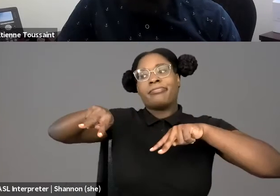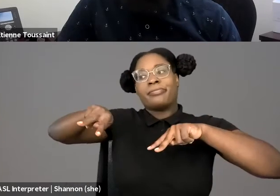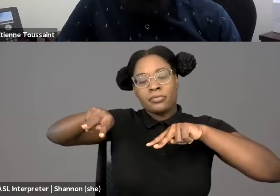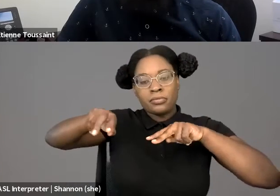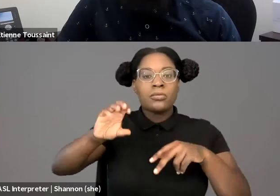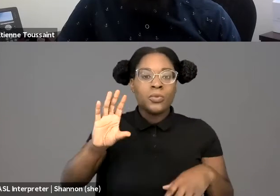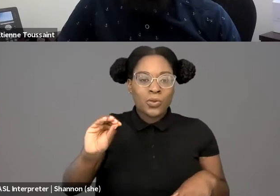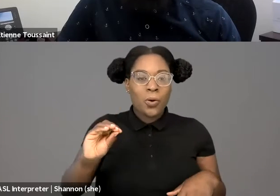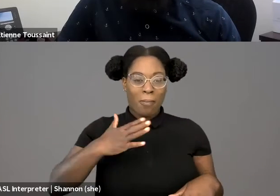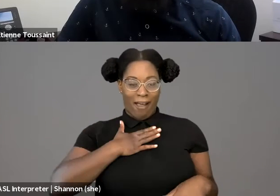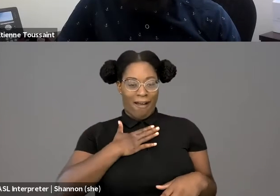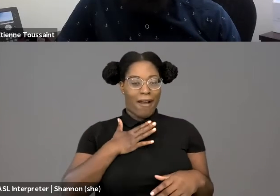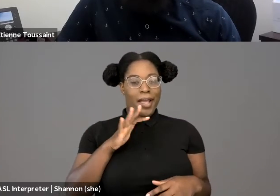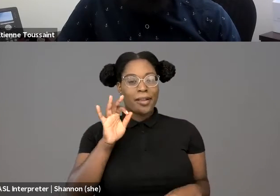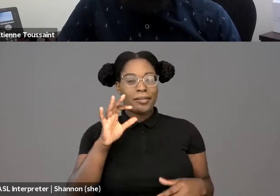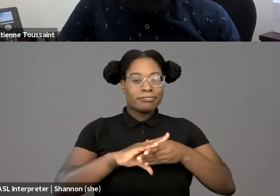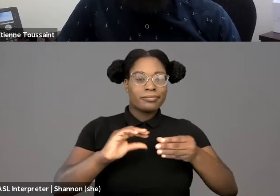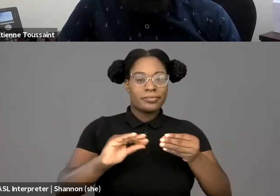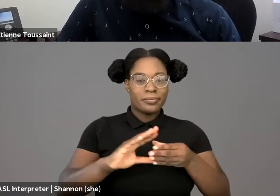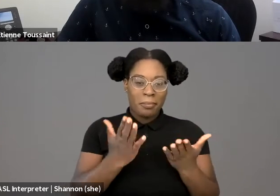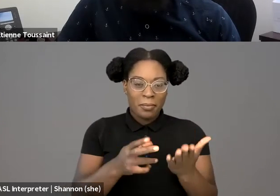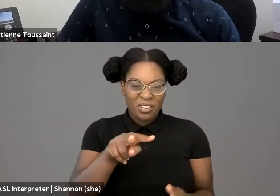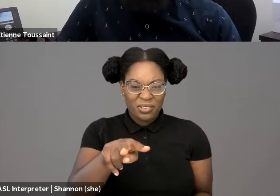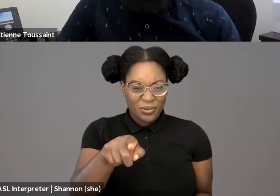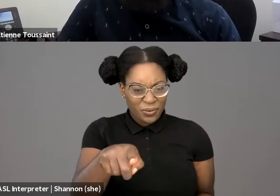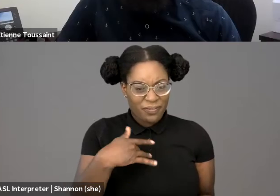but what's often missing in discussions of privacy